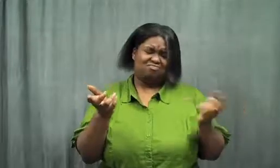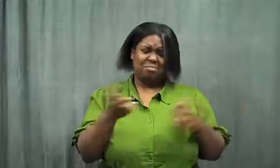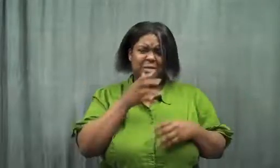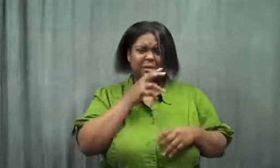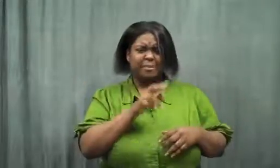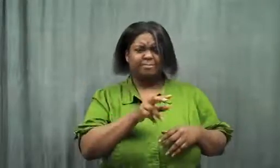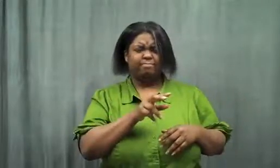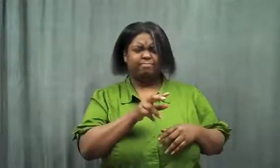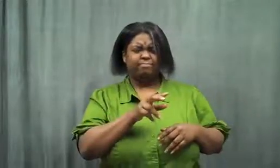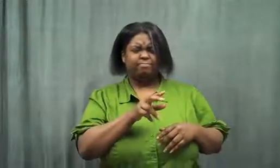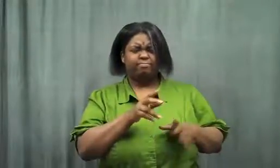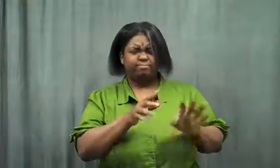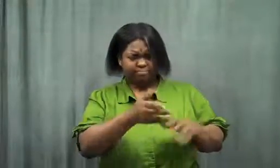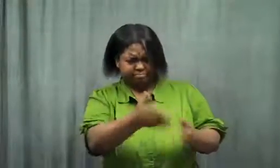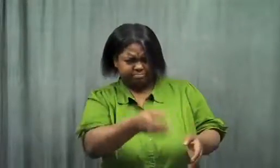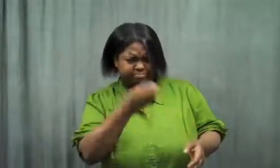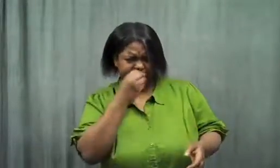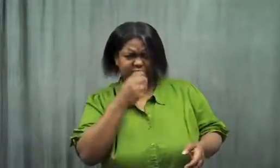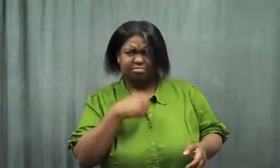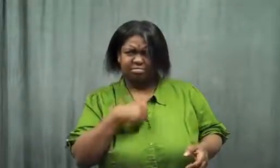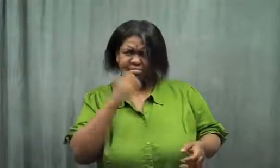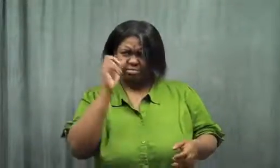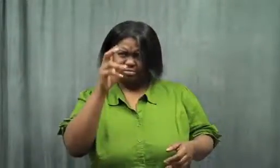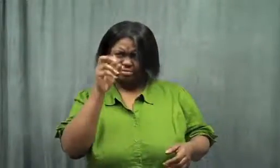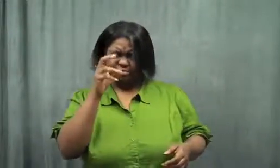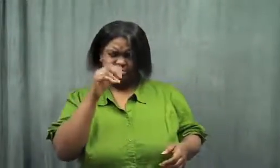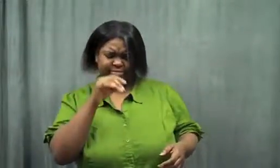She said, "Go ahead, eat." I said, "Ok."